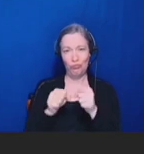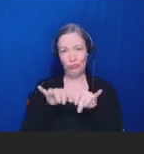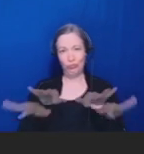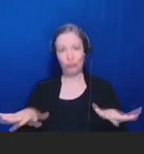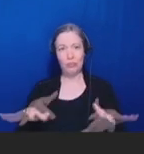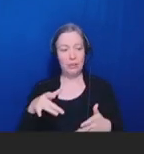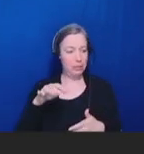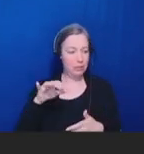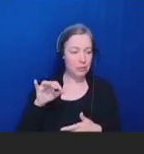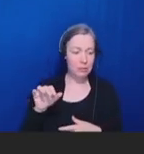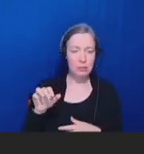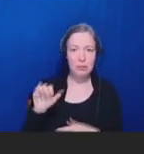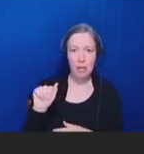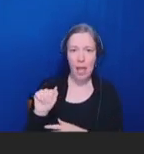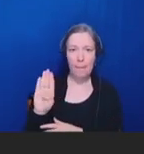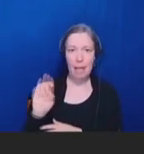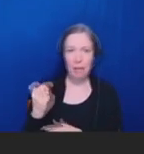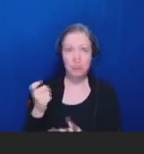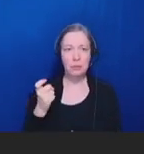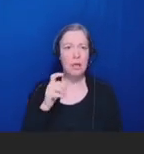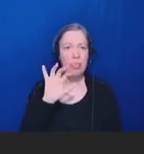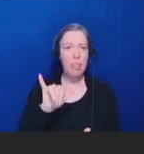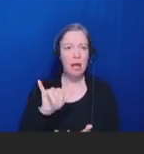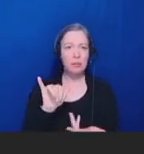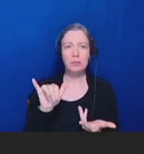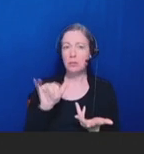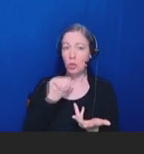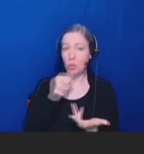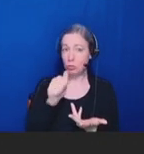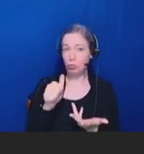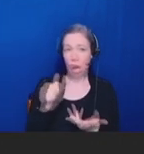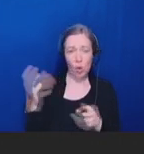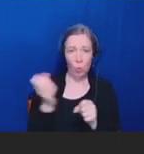years is you're not going to win them all, but you want to make sure that you're winning